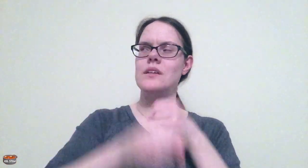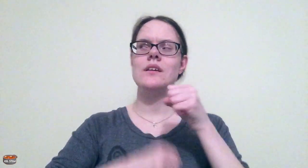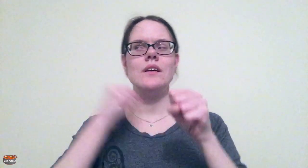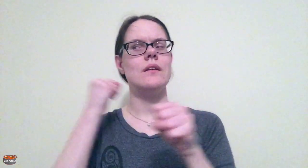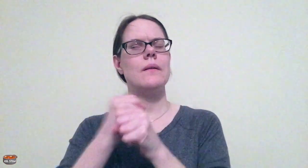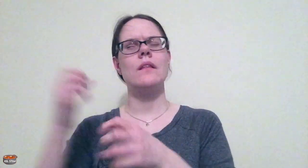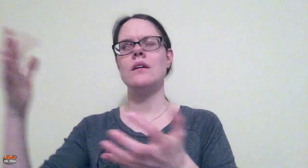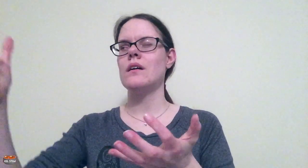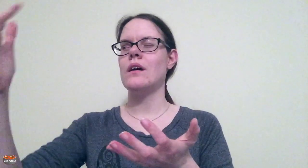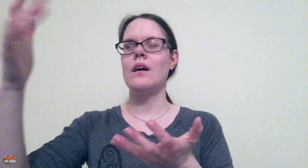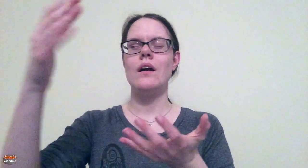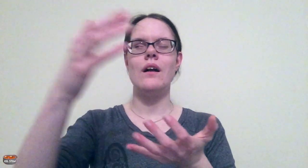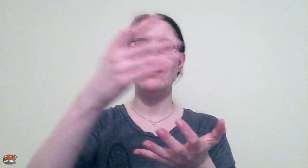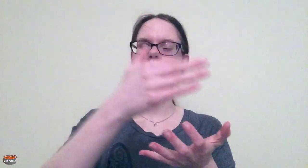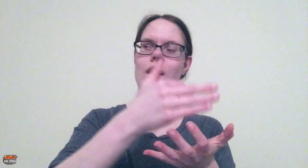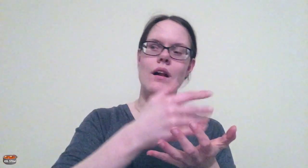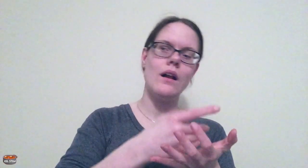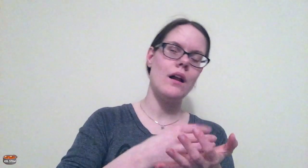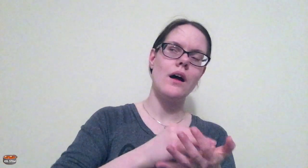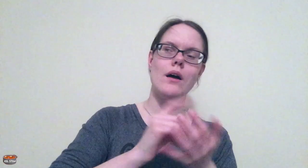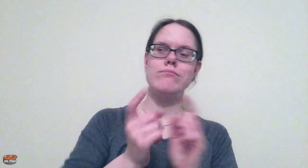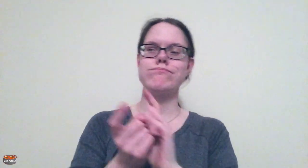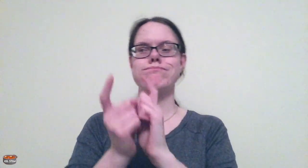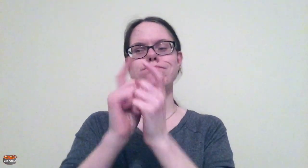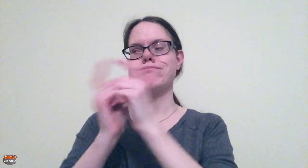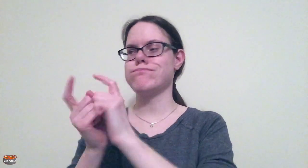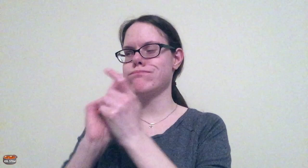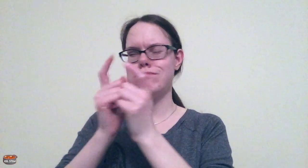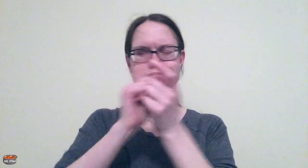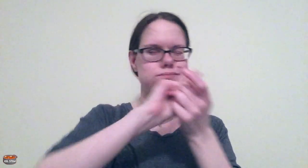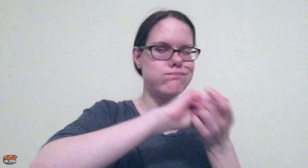Over 30 years he collected and translated